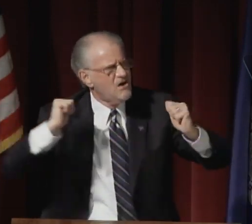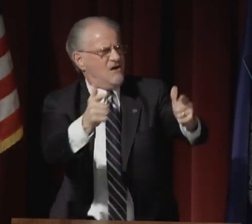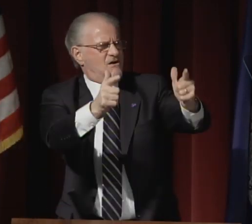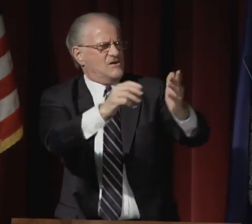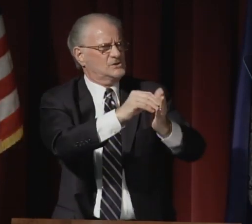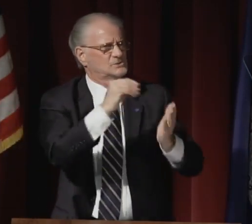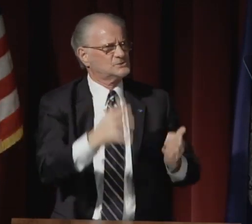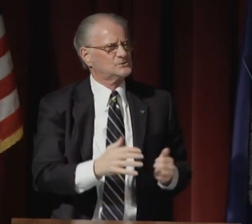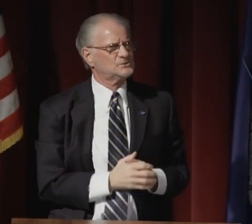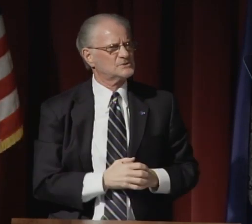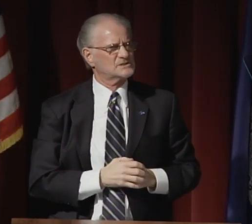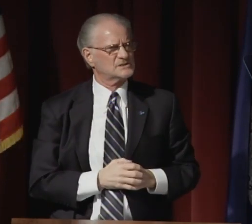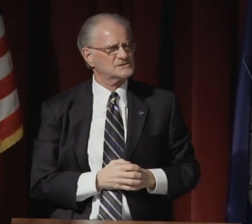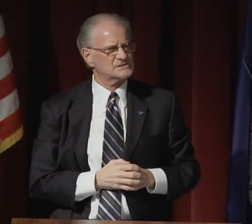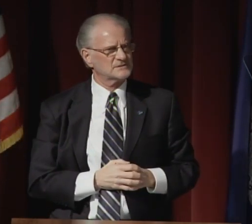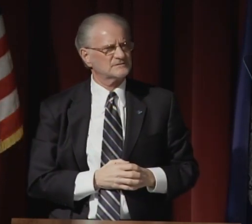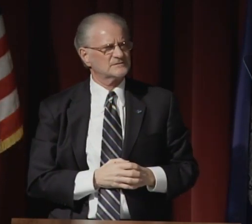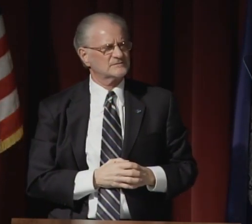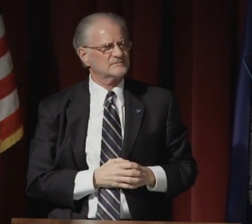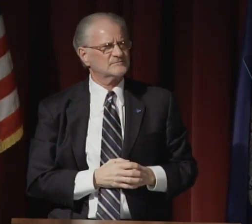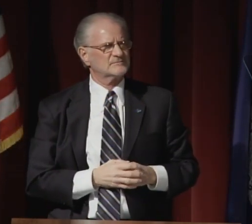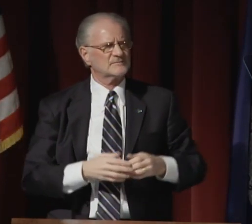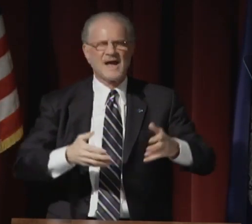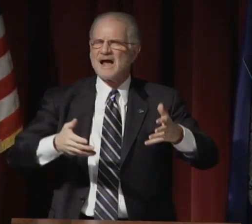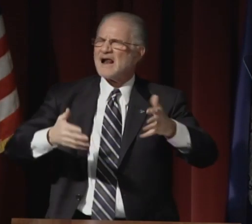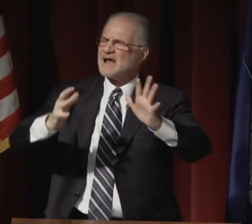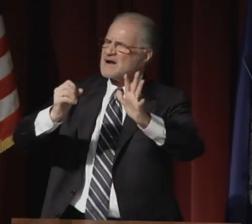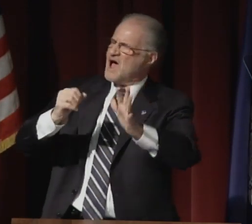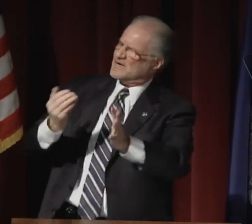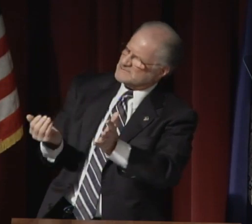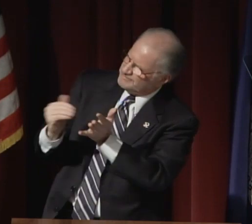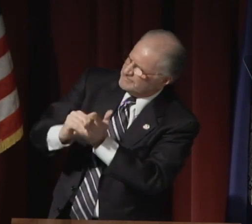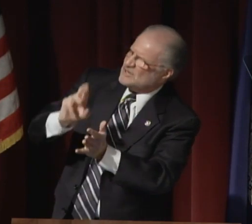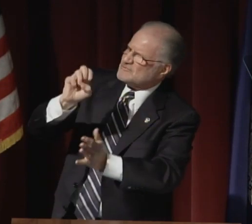Let us recommit to welcoming all students.